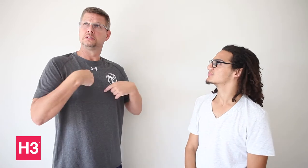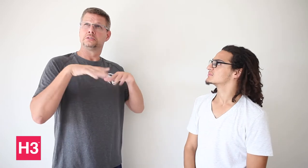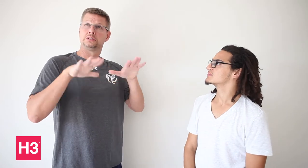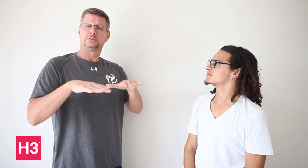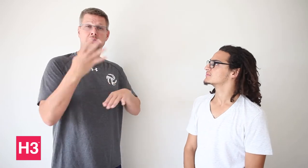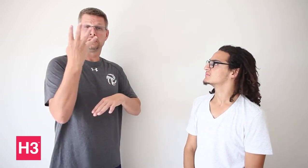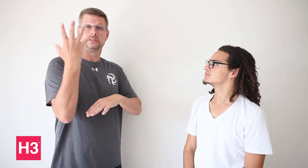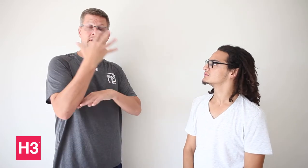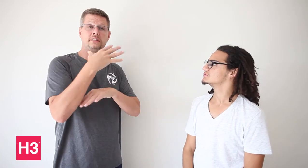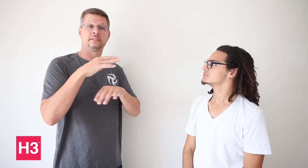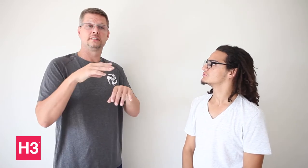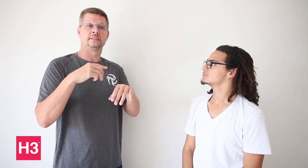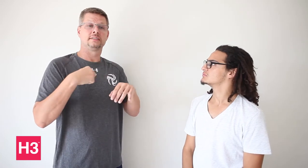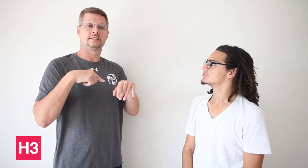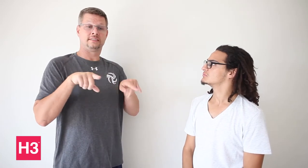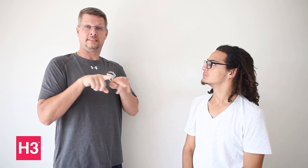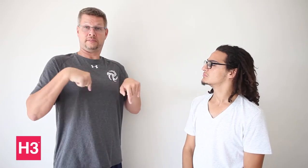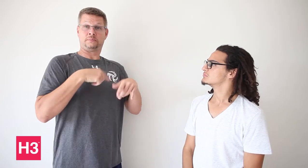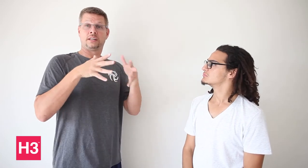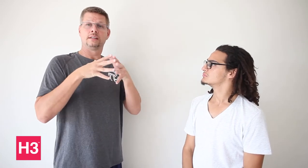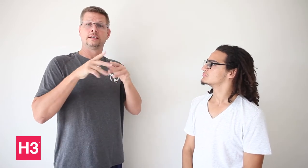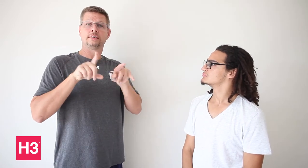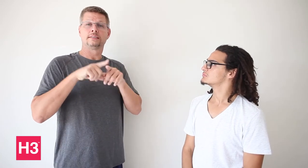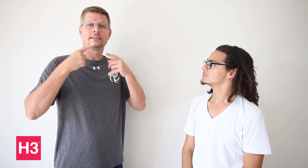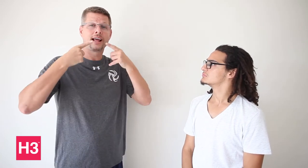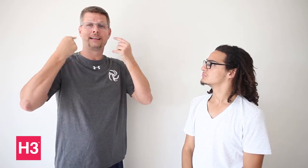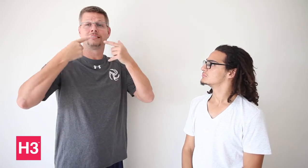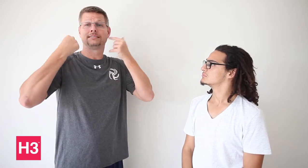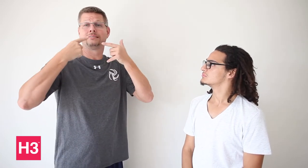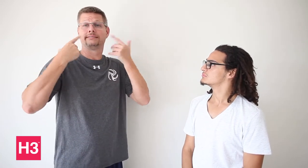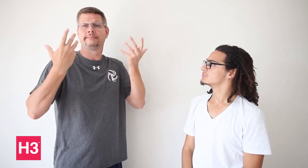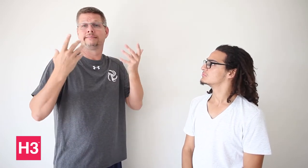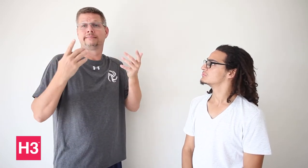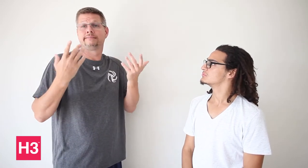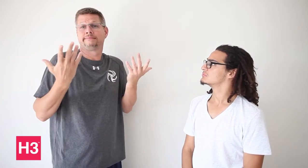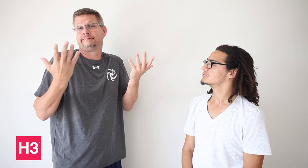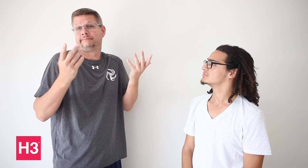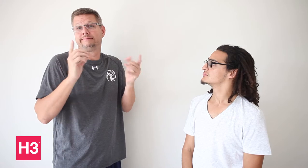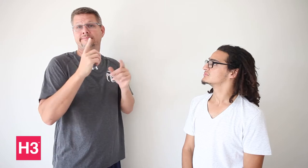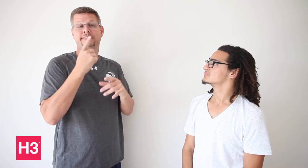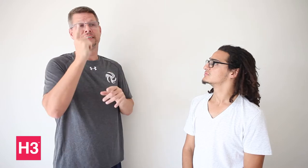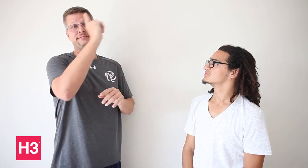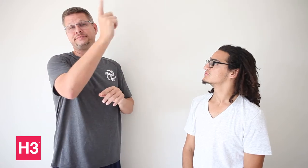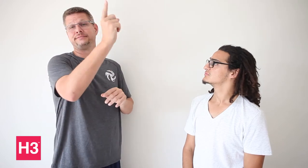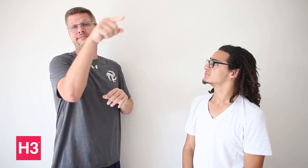I have been here for five days. We, Americans, now “laugh.” We think other Americans back